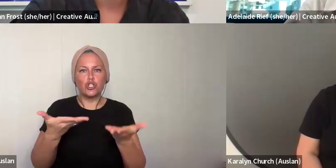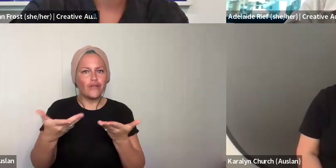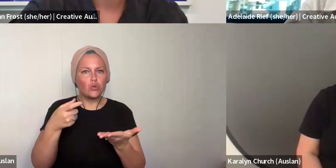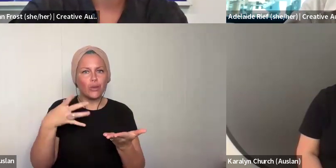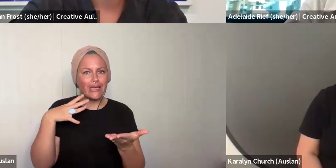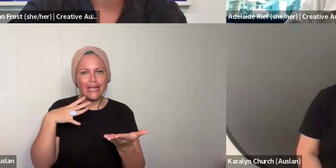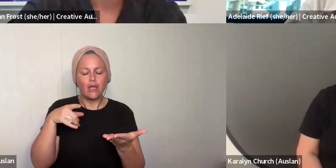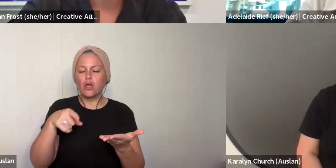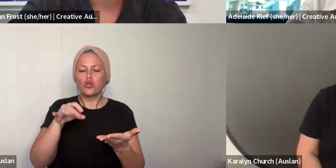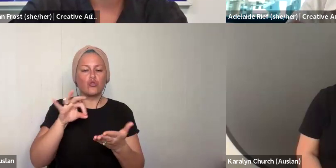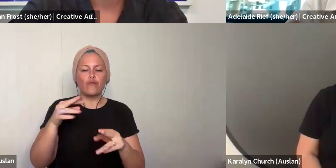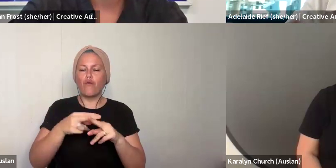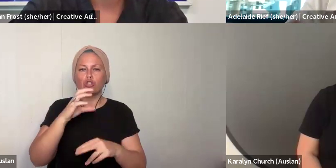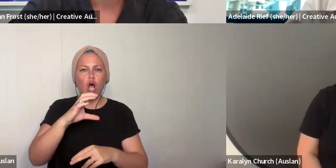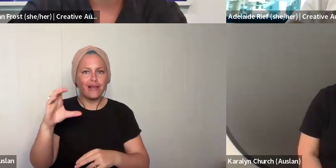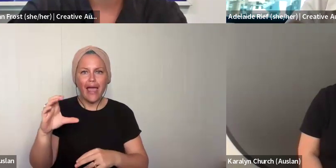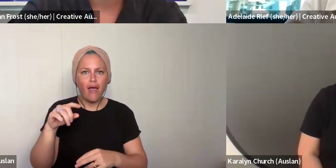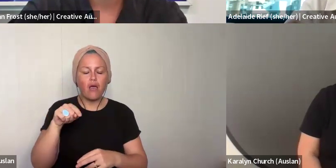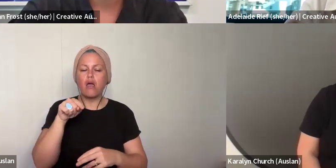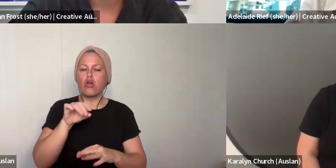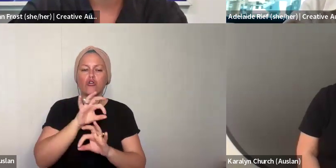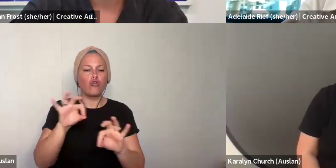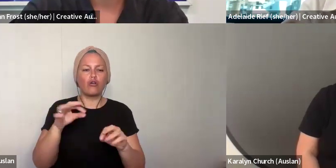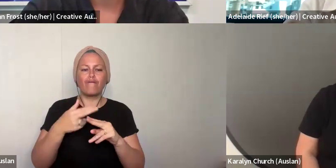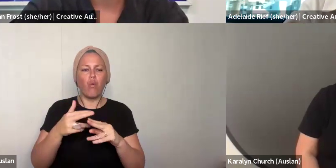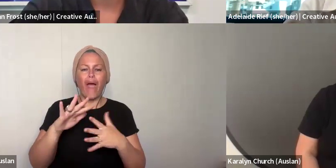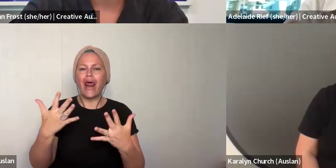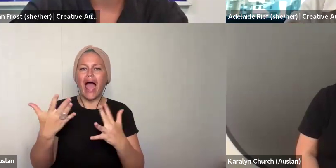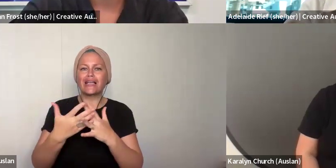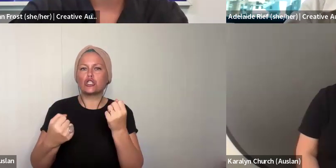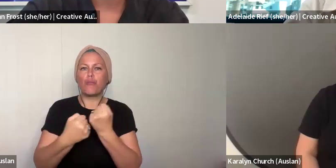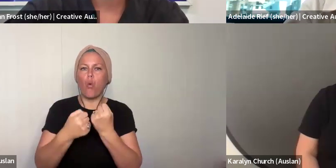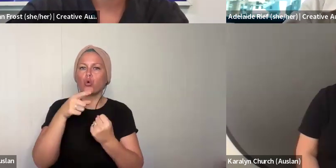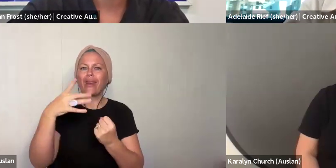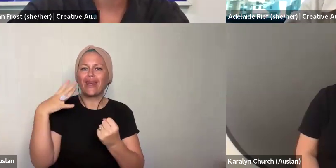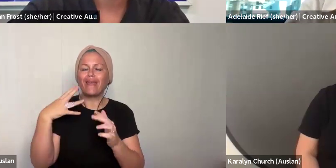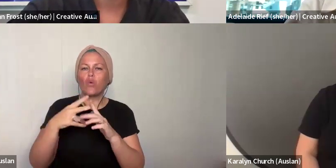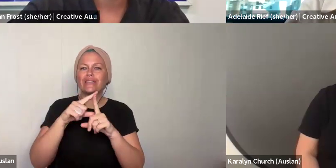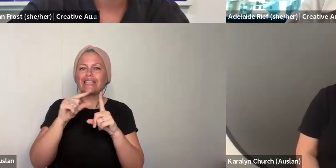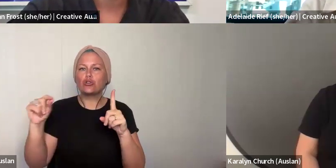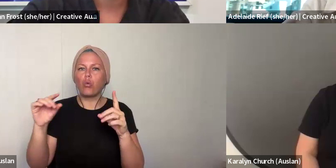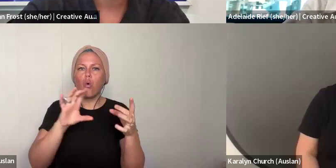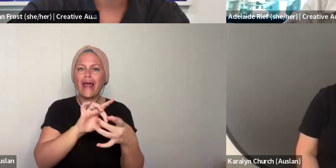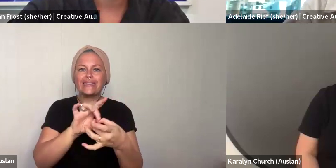support payment is a payment of $2000. It is designed to help you meet the cost of participating in the program. This does not